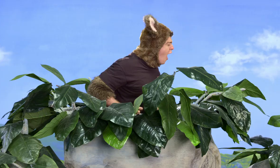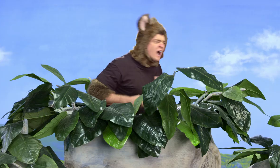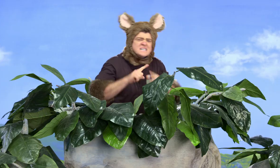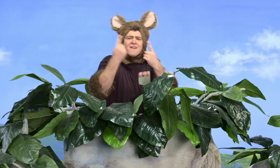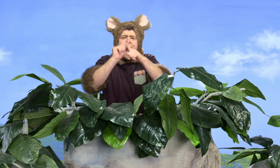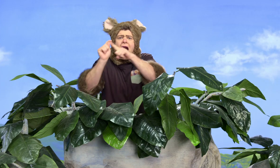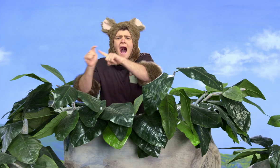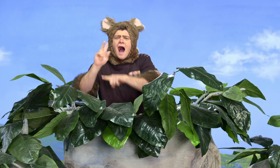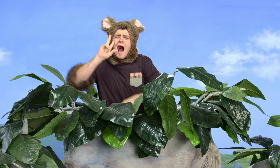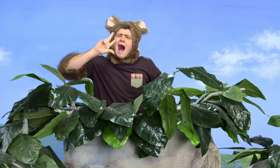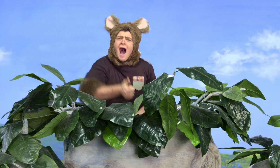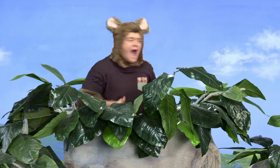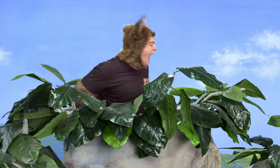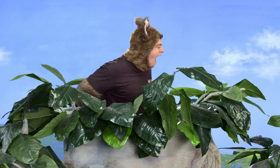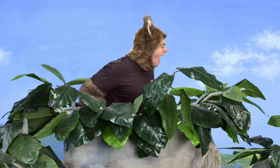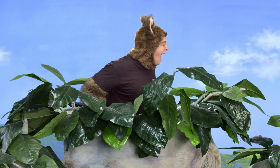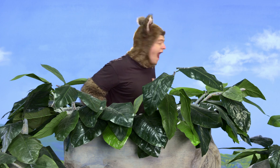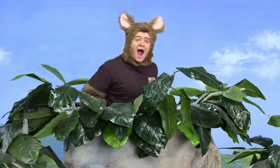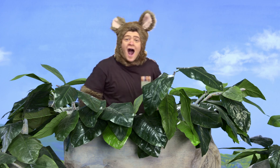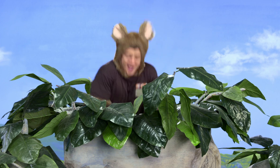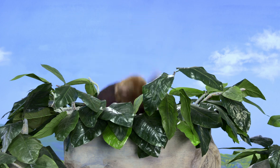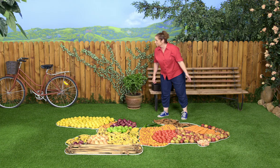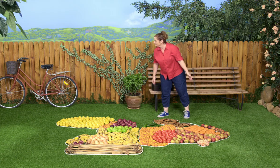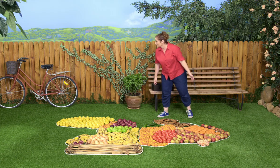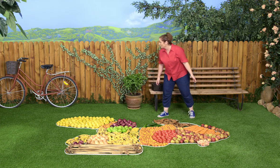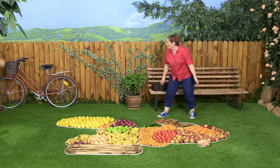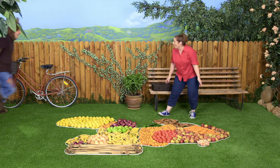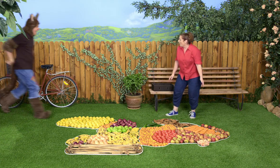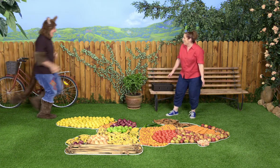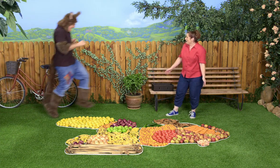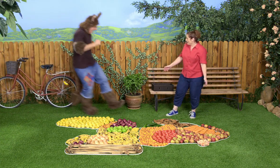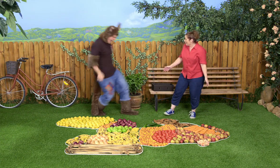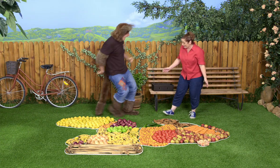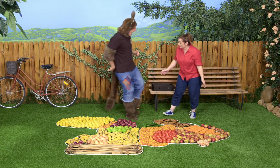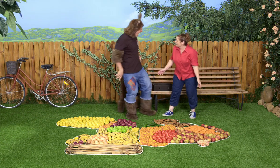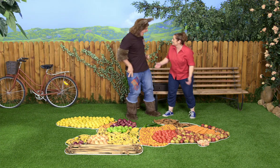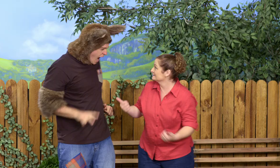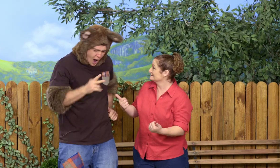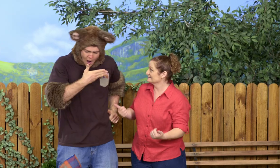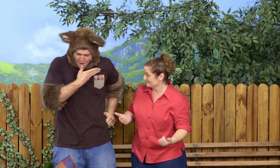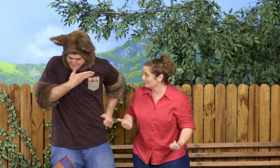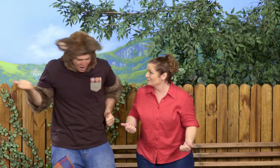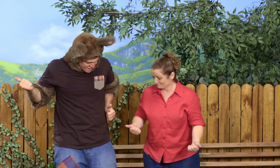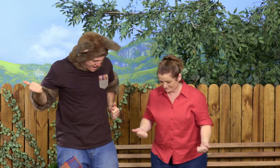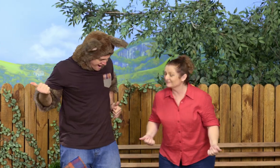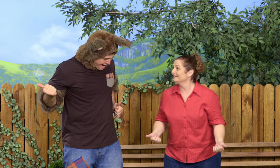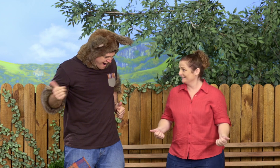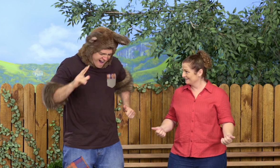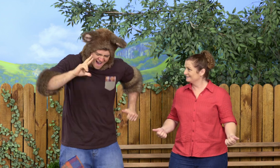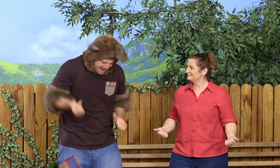Ah, look at all the different colours. It looks great! Well? It looks beautiful.